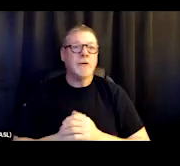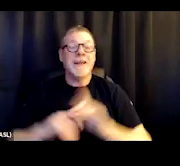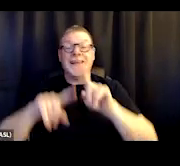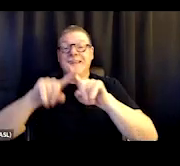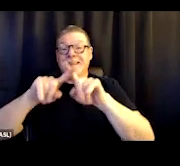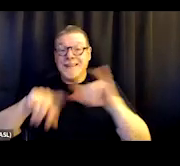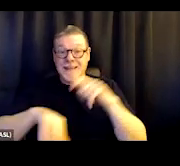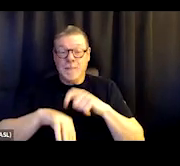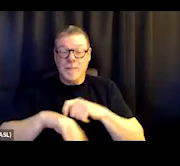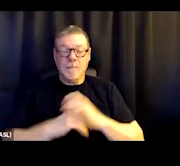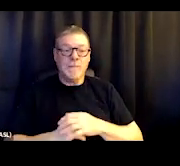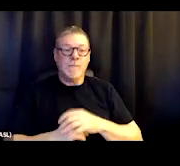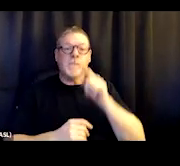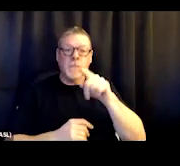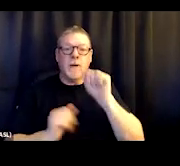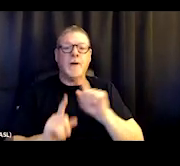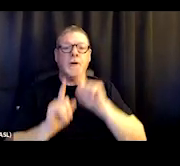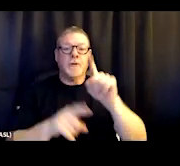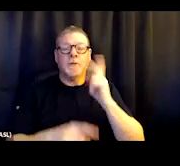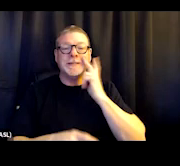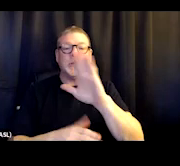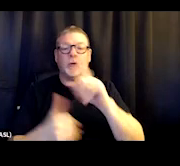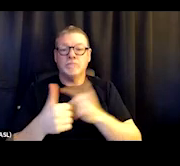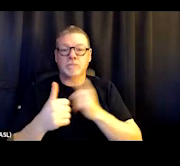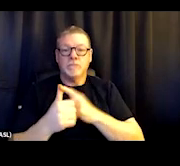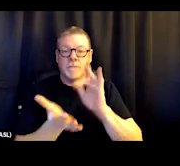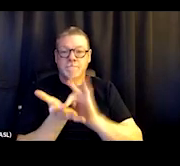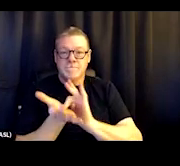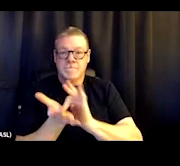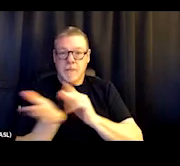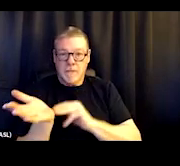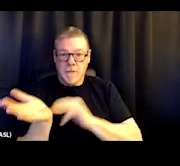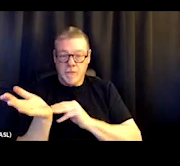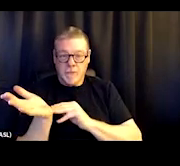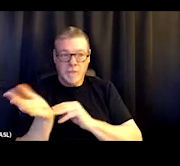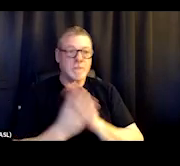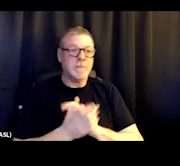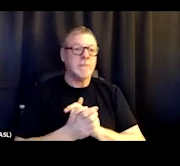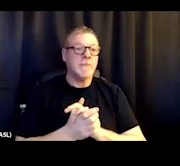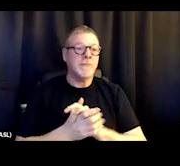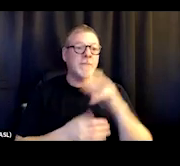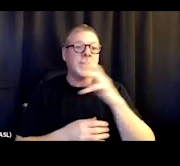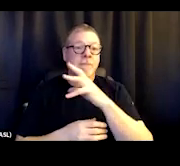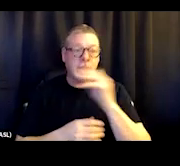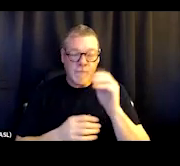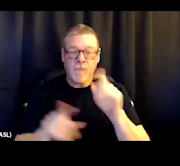you know, you can go see your primary medical provider, you know, in the same building